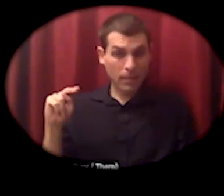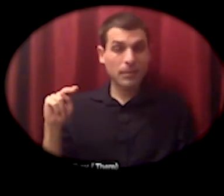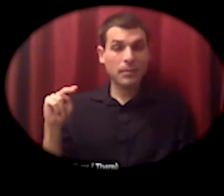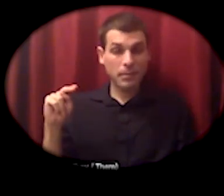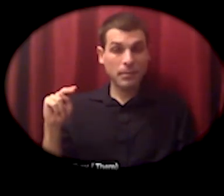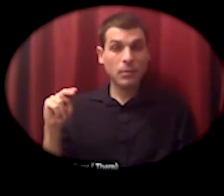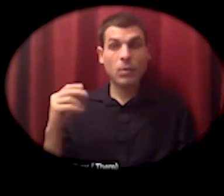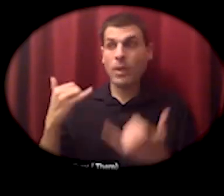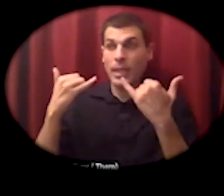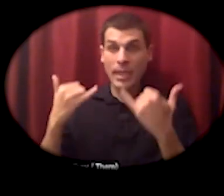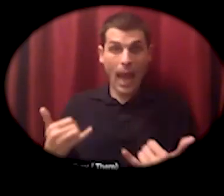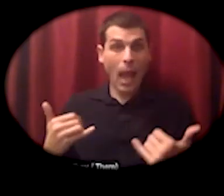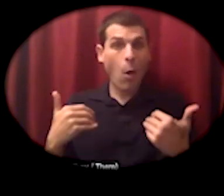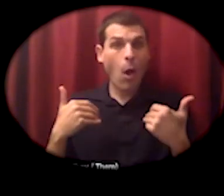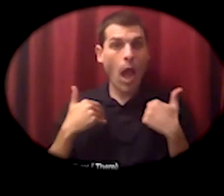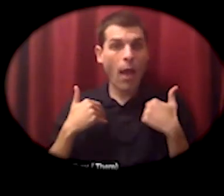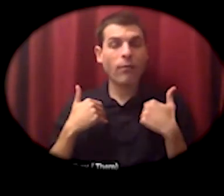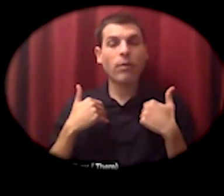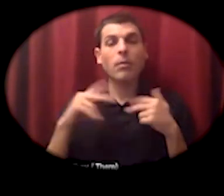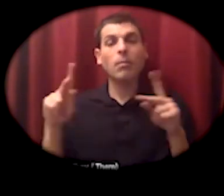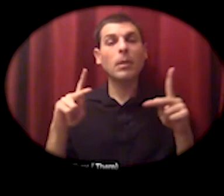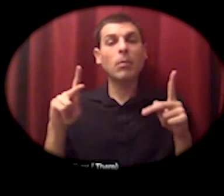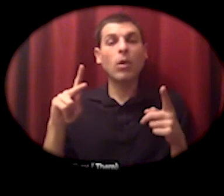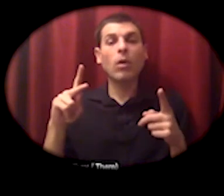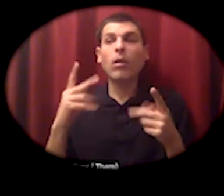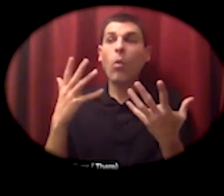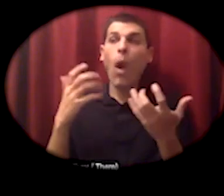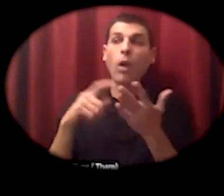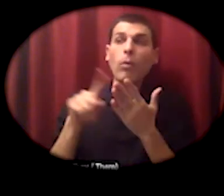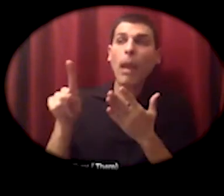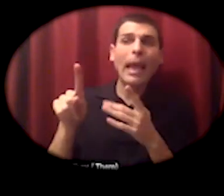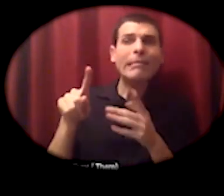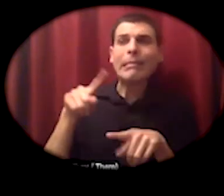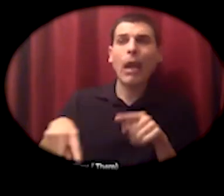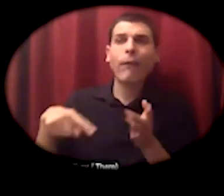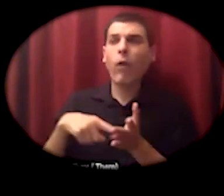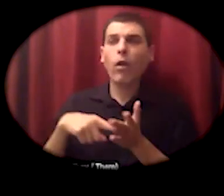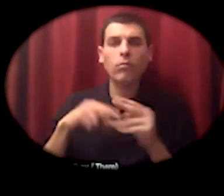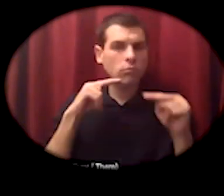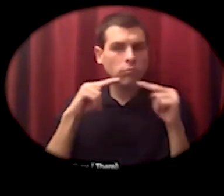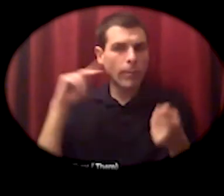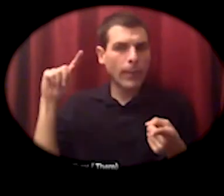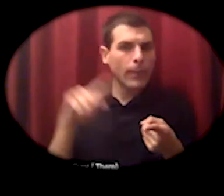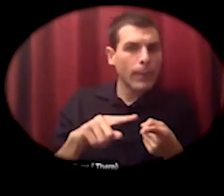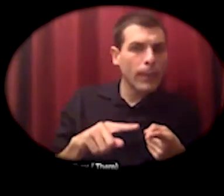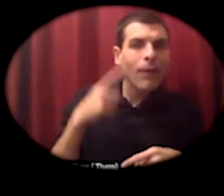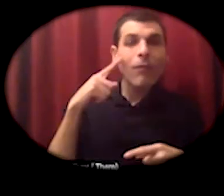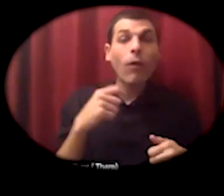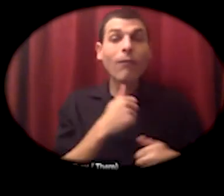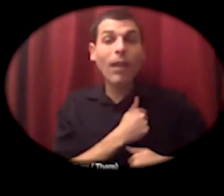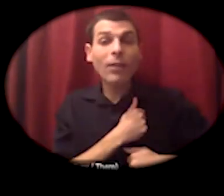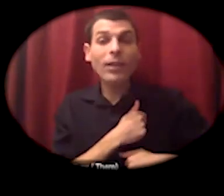for low-income and veterans and they've got all the grocery things now that you could buy online